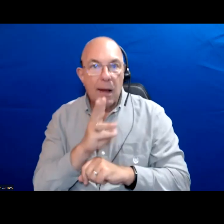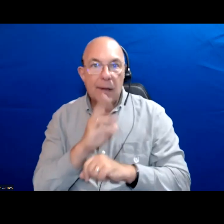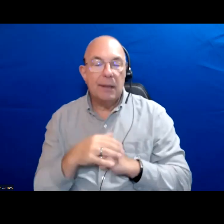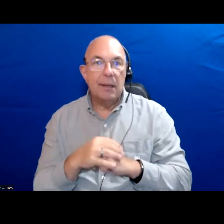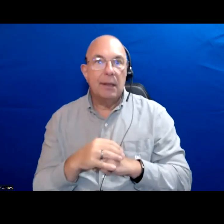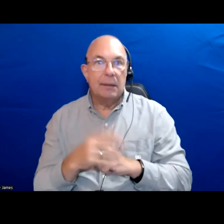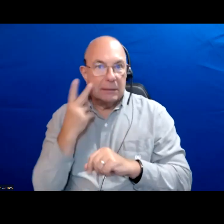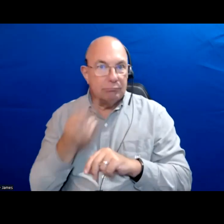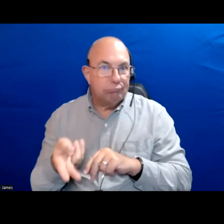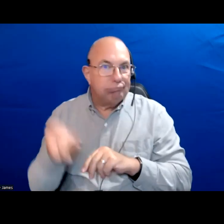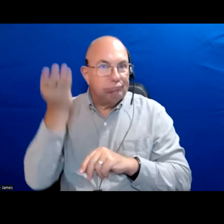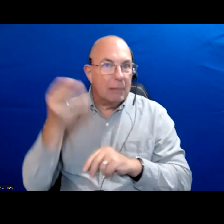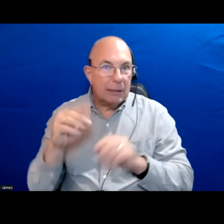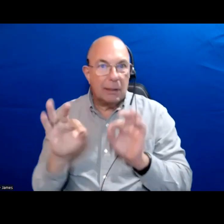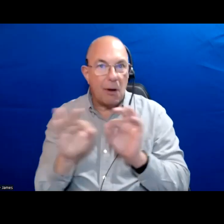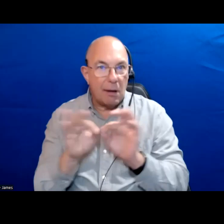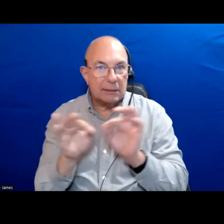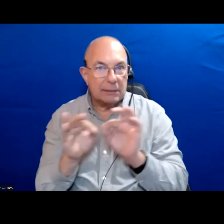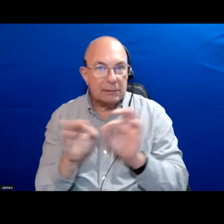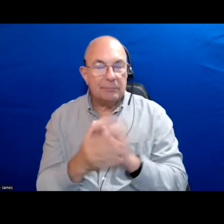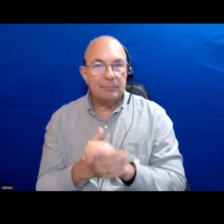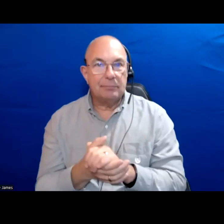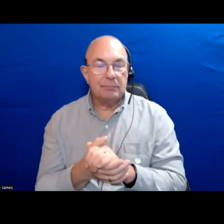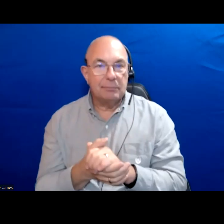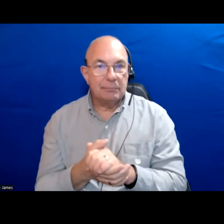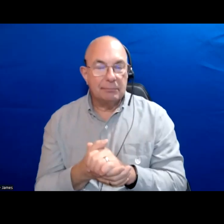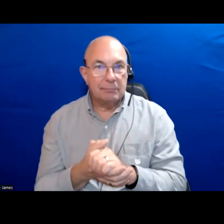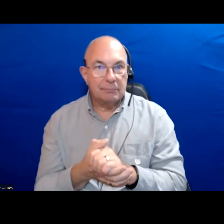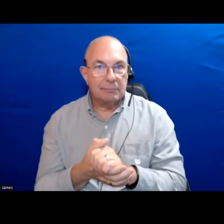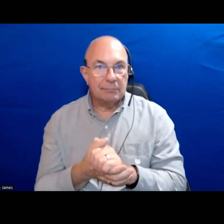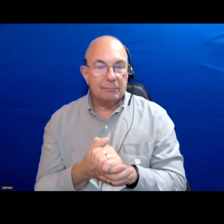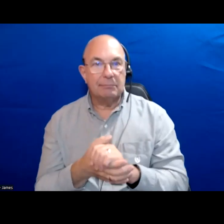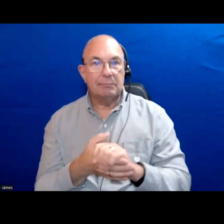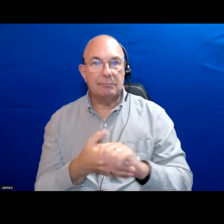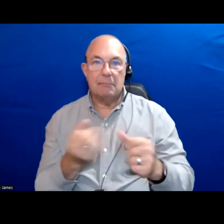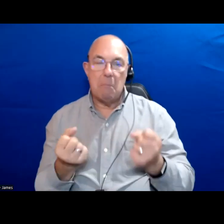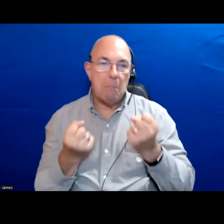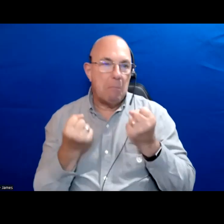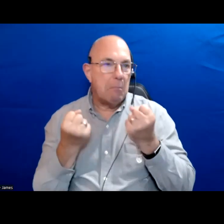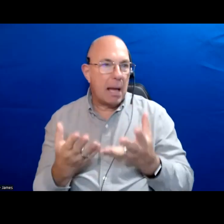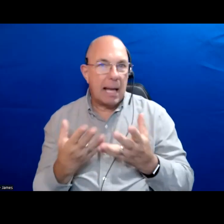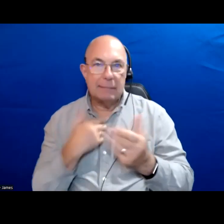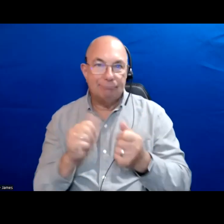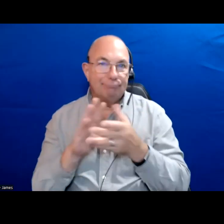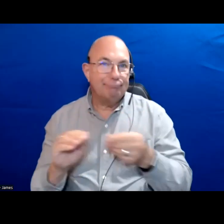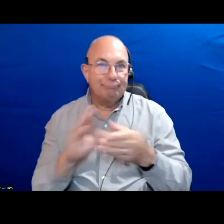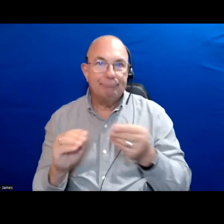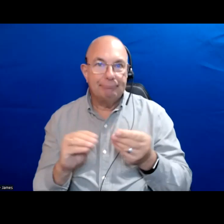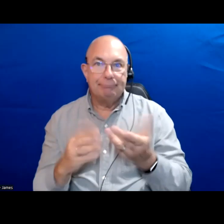costs continuously escalate. There is so much I can talk about, food sovereignty.